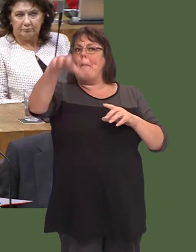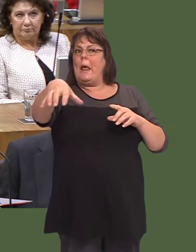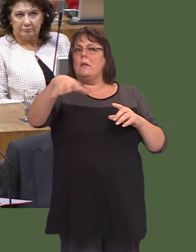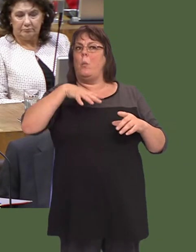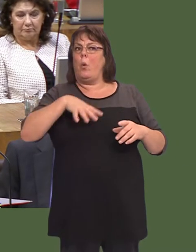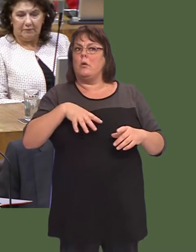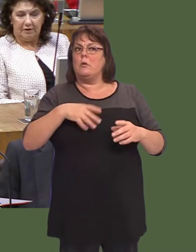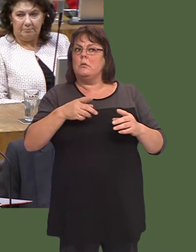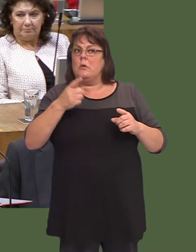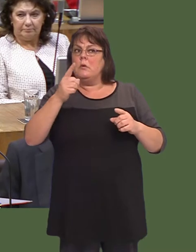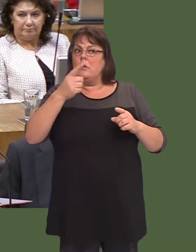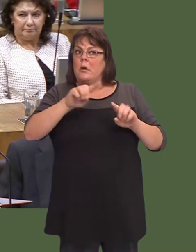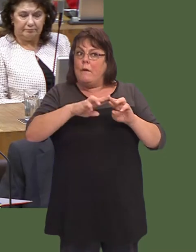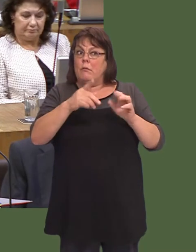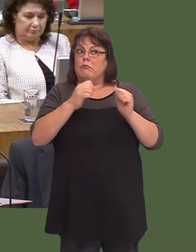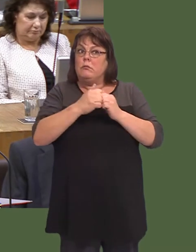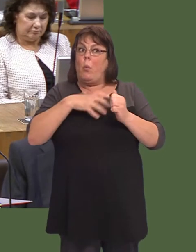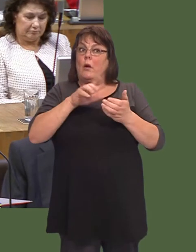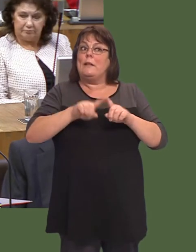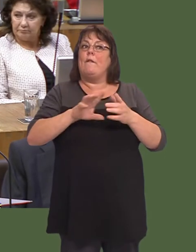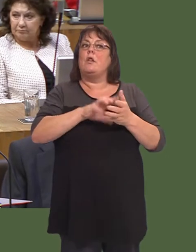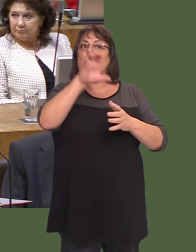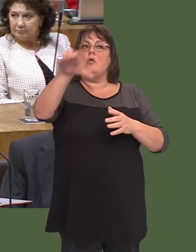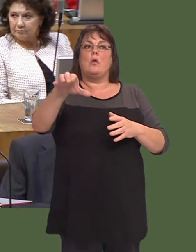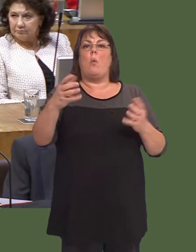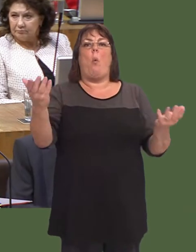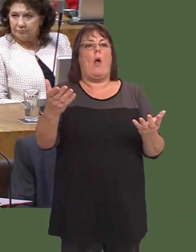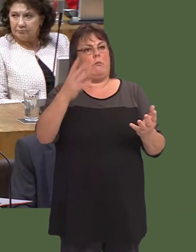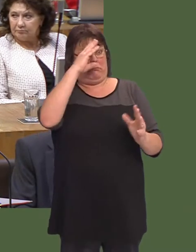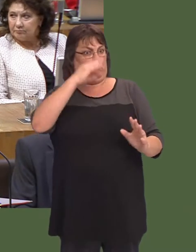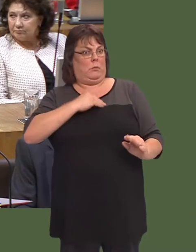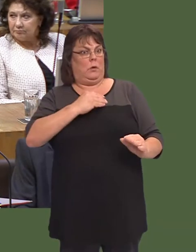If it is the case that she would want it moved to another site, weíd be open to suggestions as to where that should be.